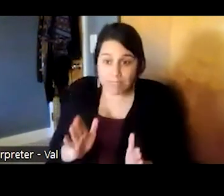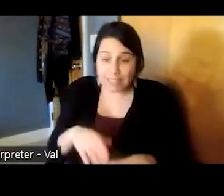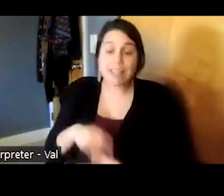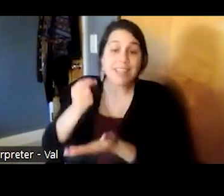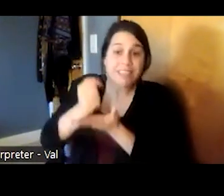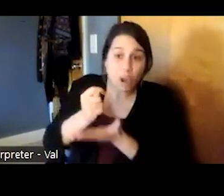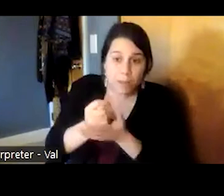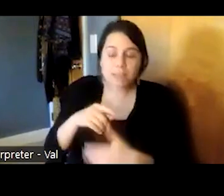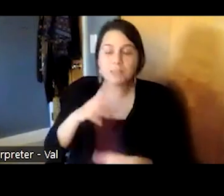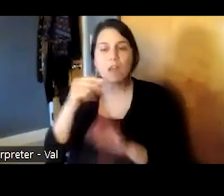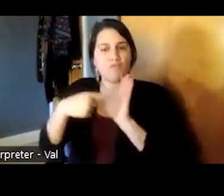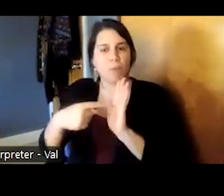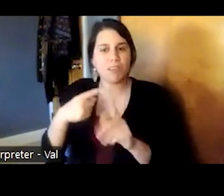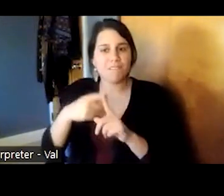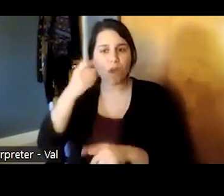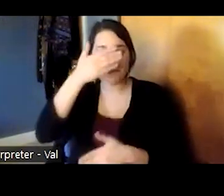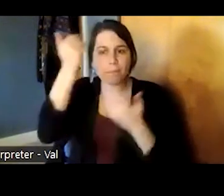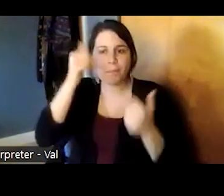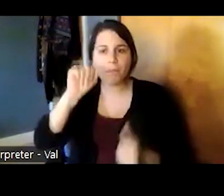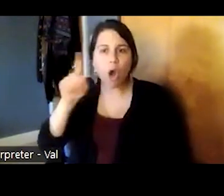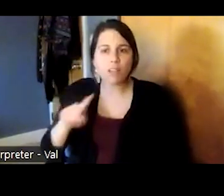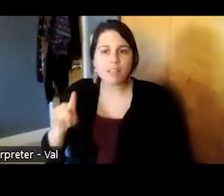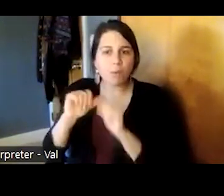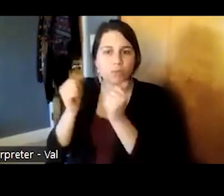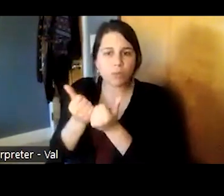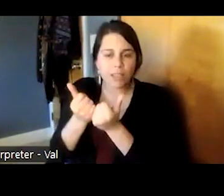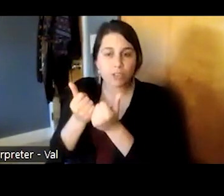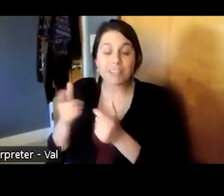from the alzheimer's association with primary care physicians throughout new york state